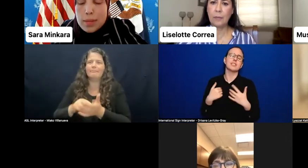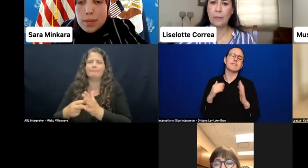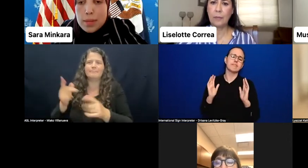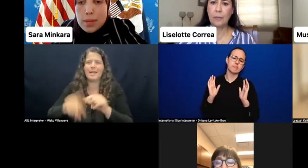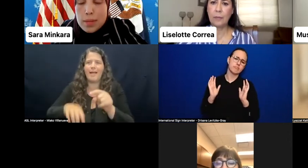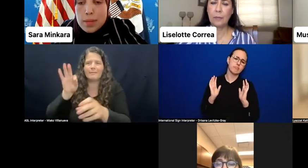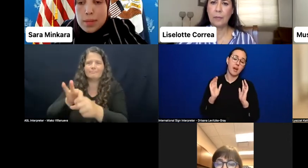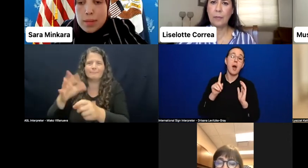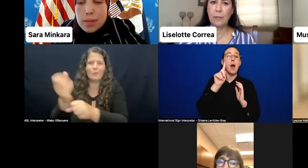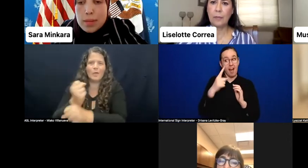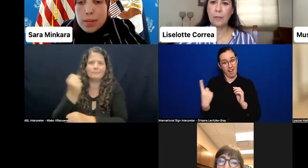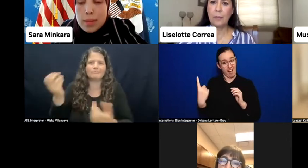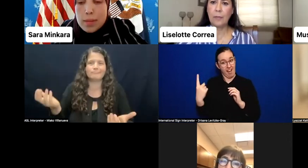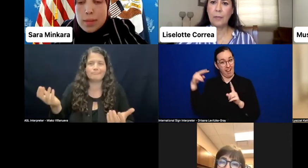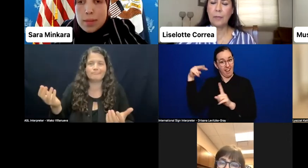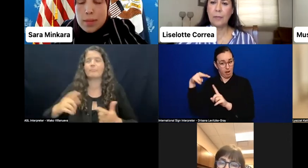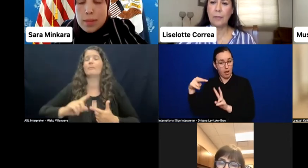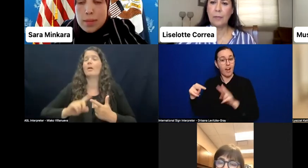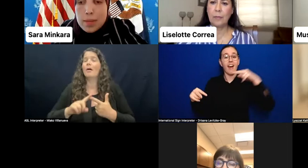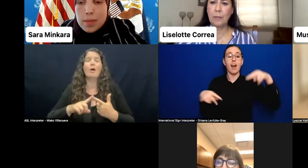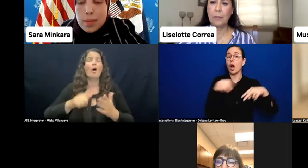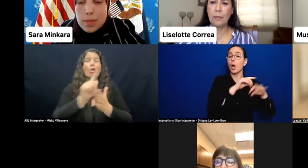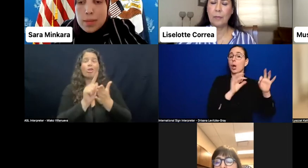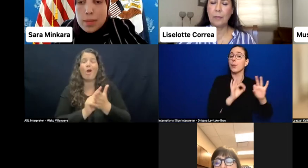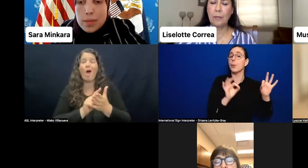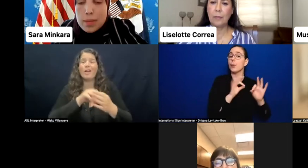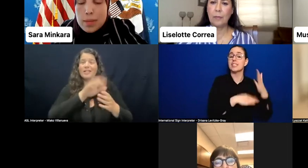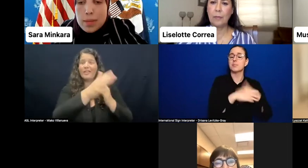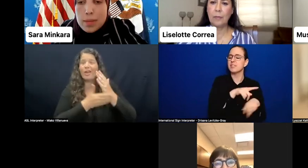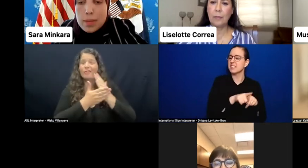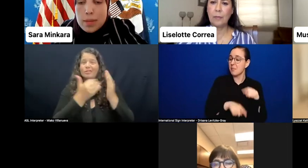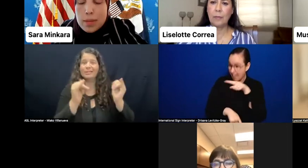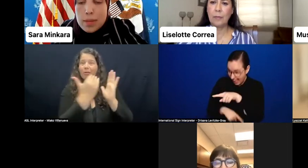remain on the books in too many countries preventing otherwise eligible voters